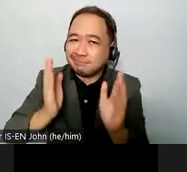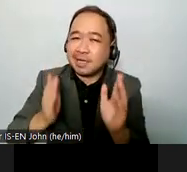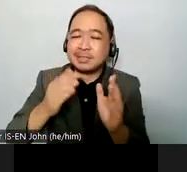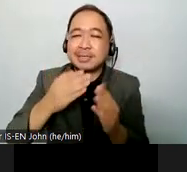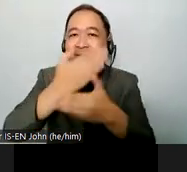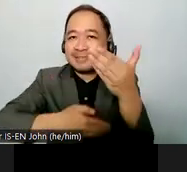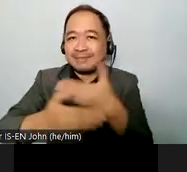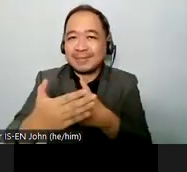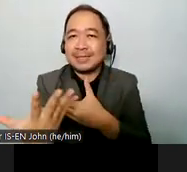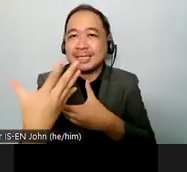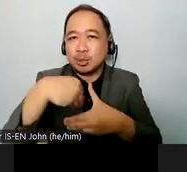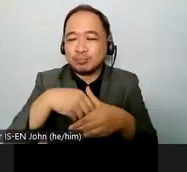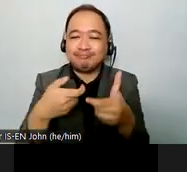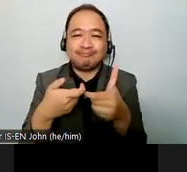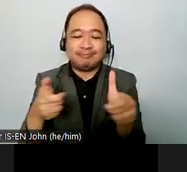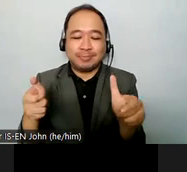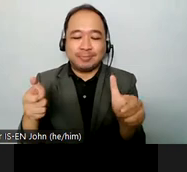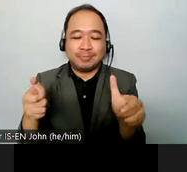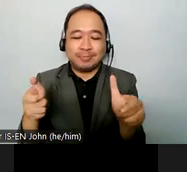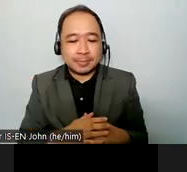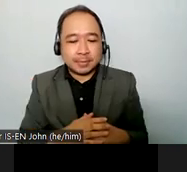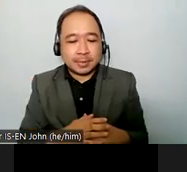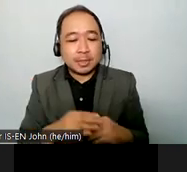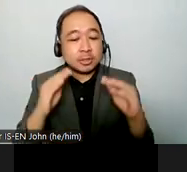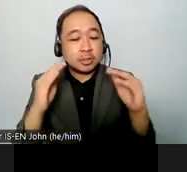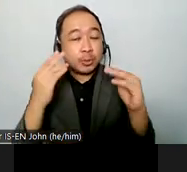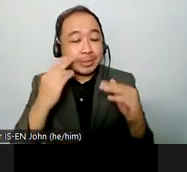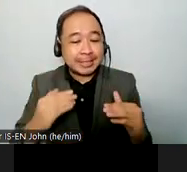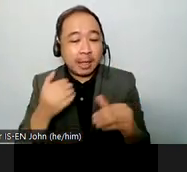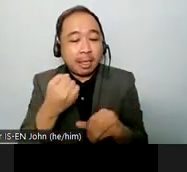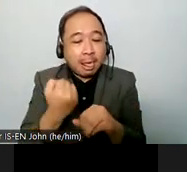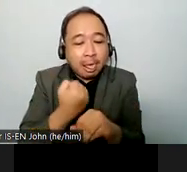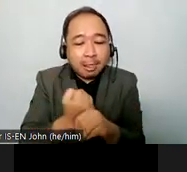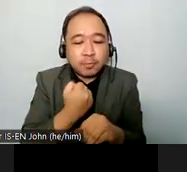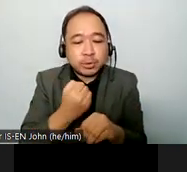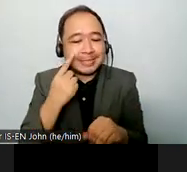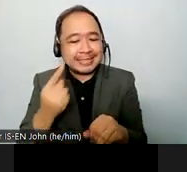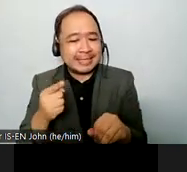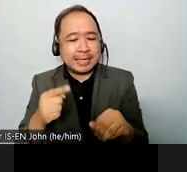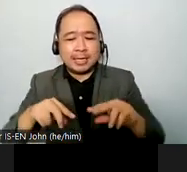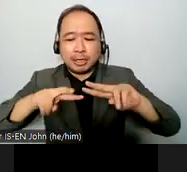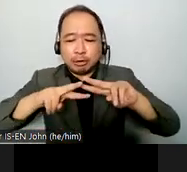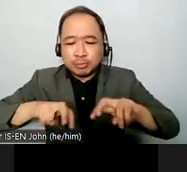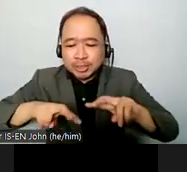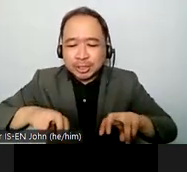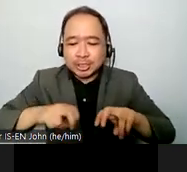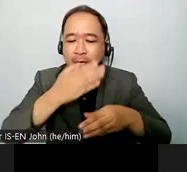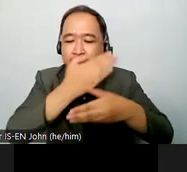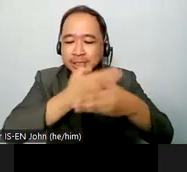with disabilities such as the specific needs of women and girls children indigenous peoples